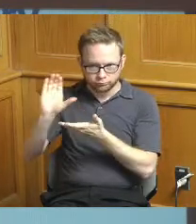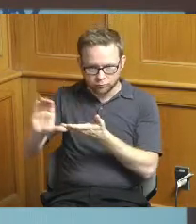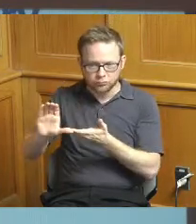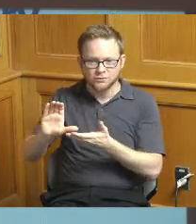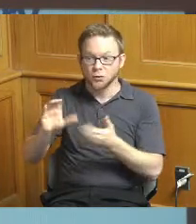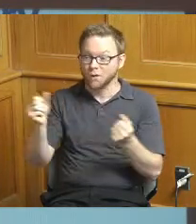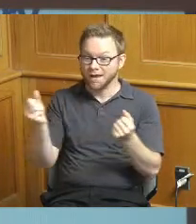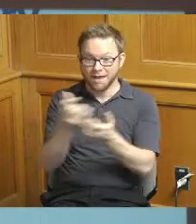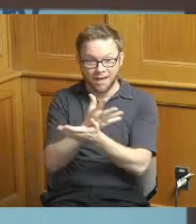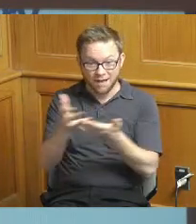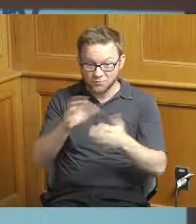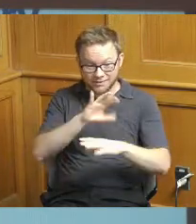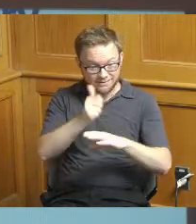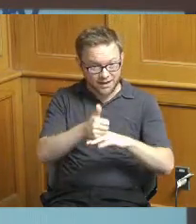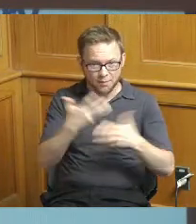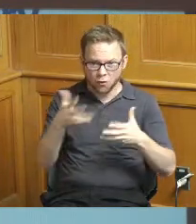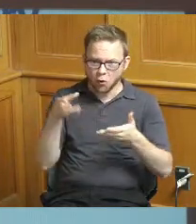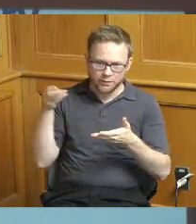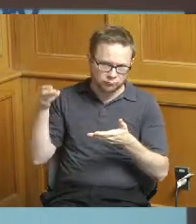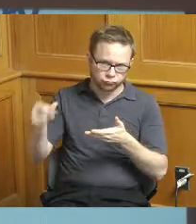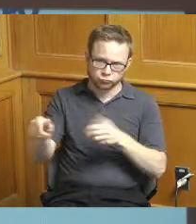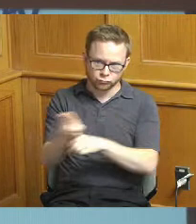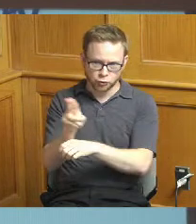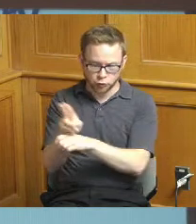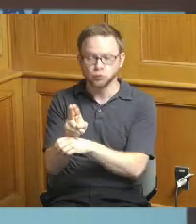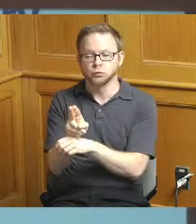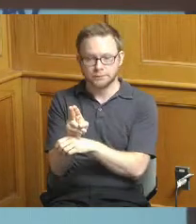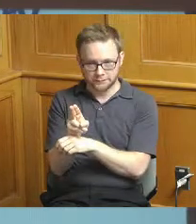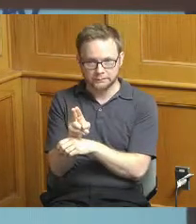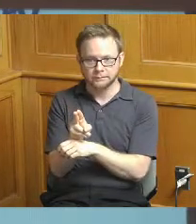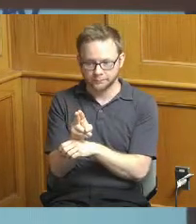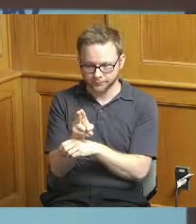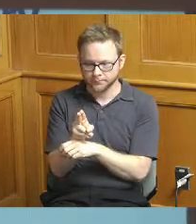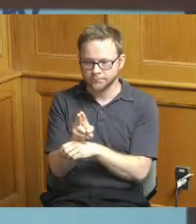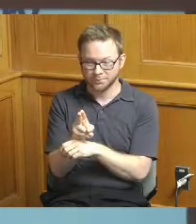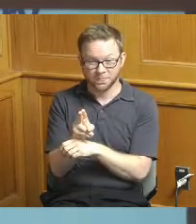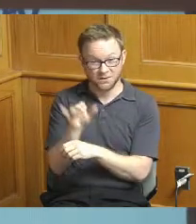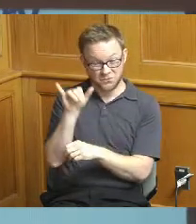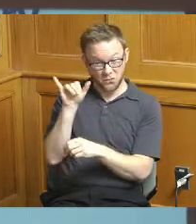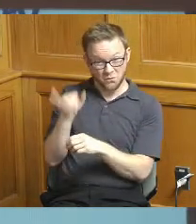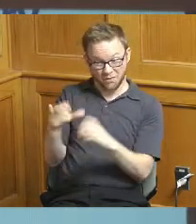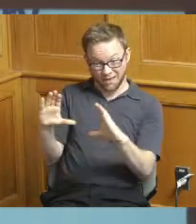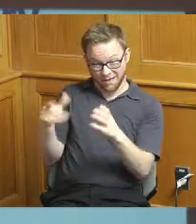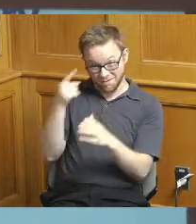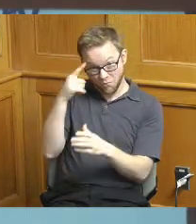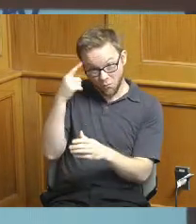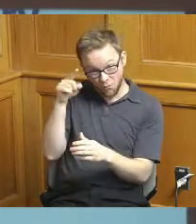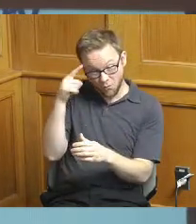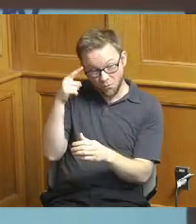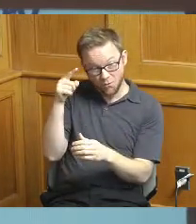all of that work underway and what we use that particular allowance for is really it's really